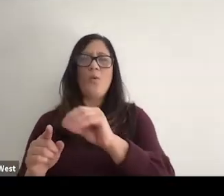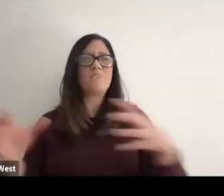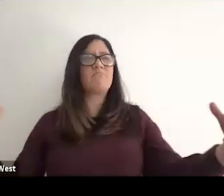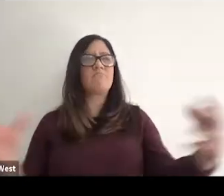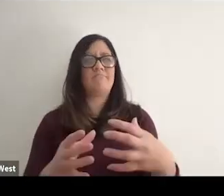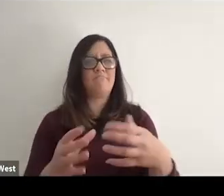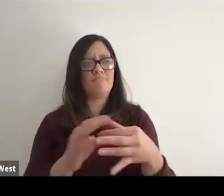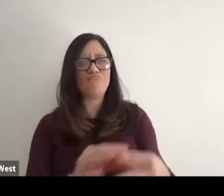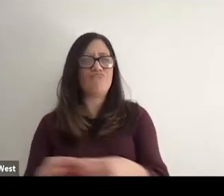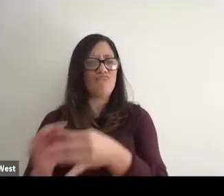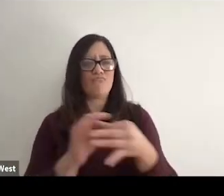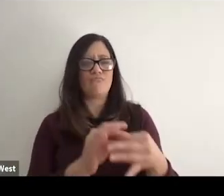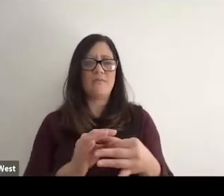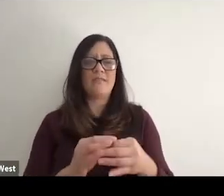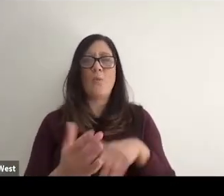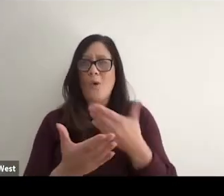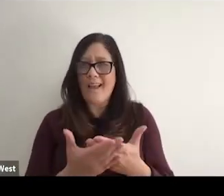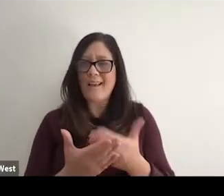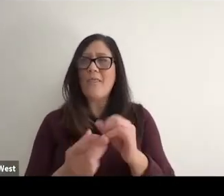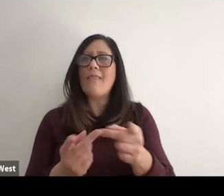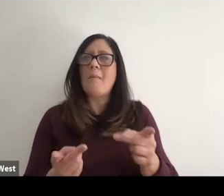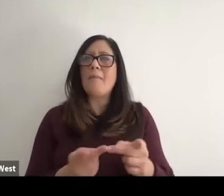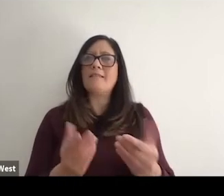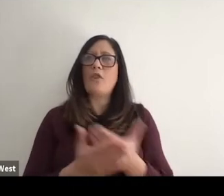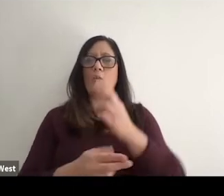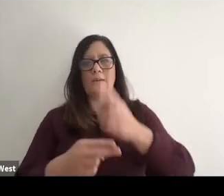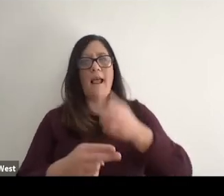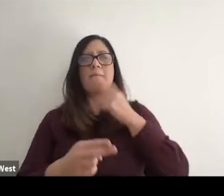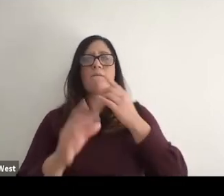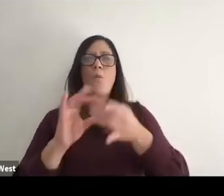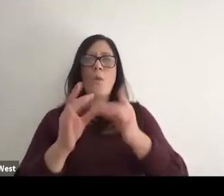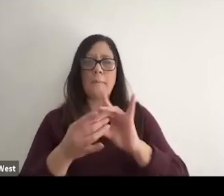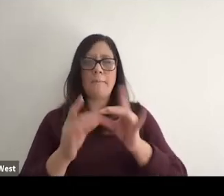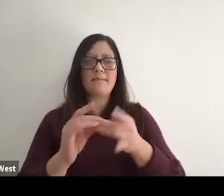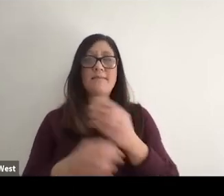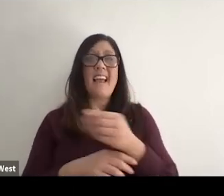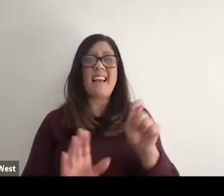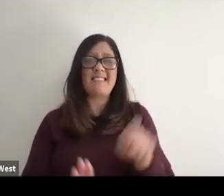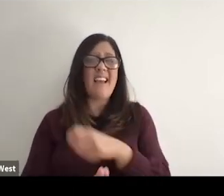of the new name of the Olympics. An you know with tennis being apart of it.